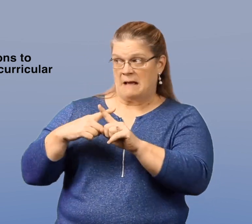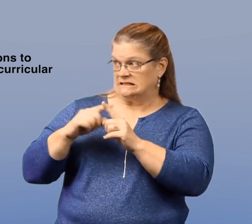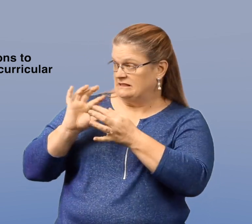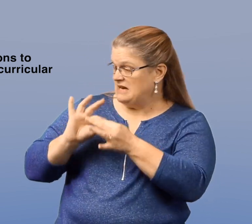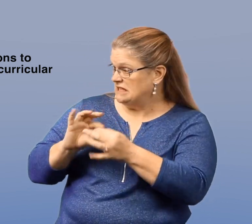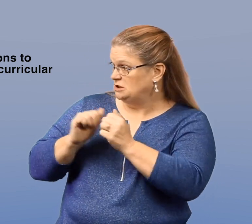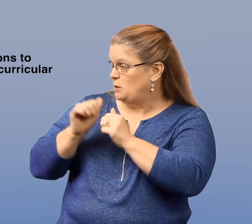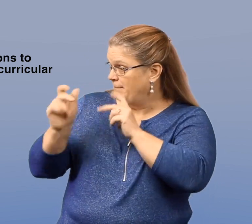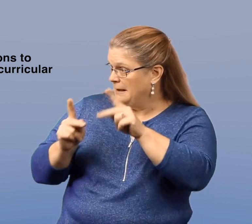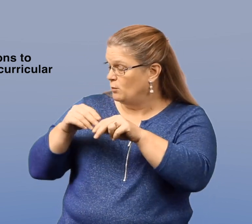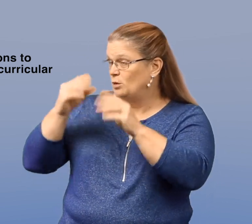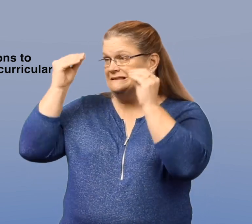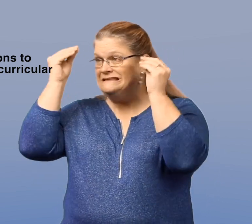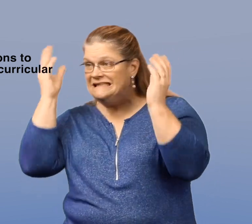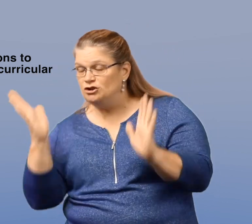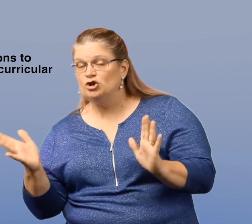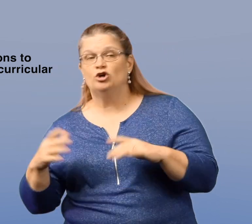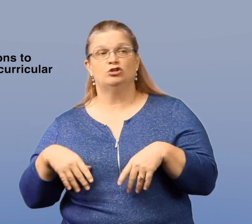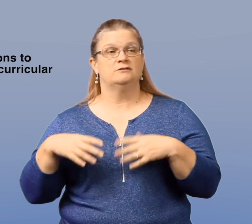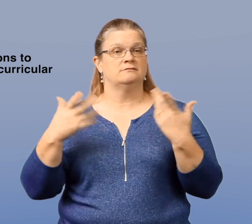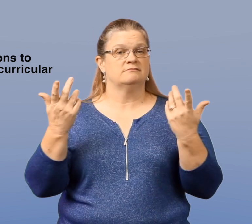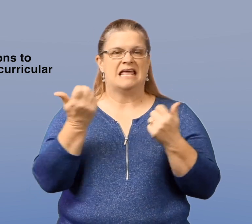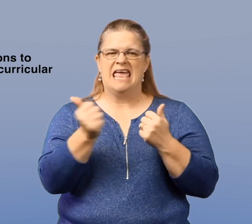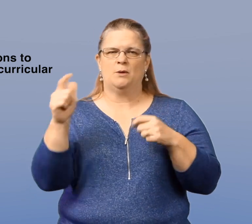Having those positive relationships with their teachers or anyone